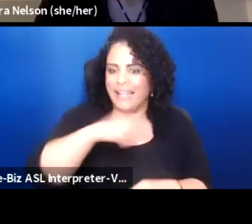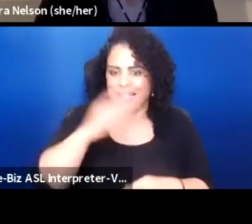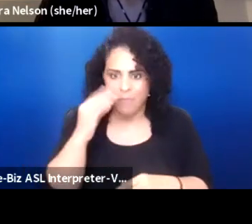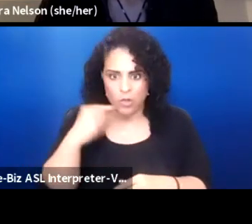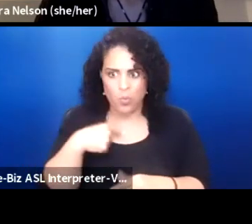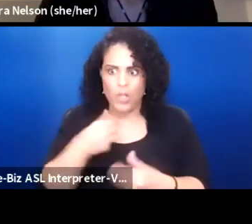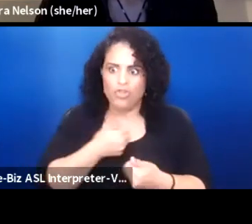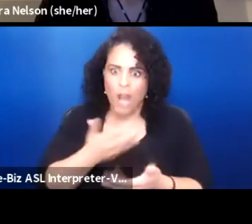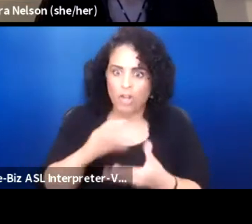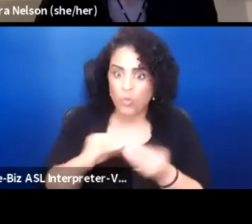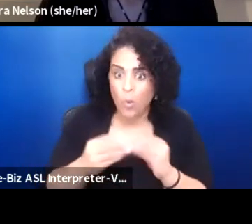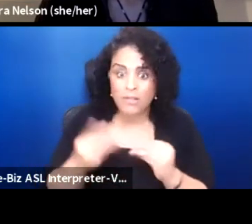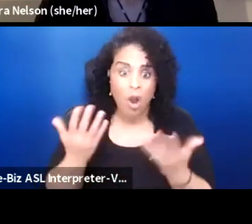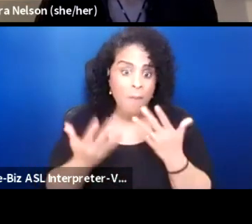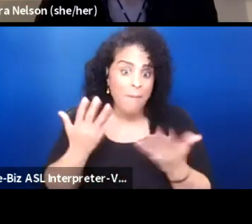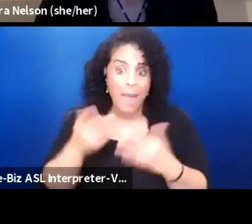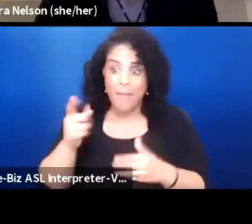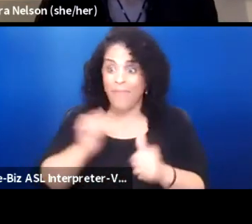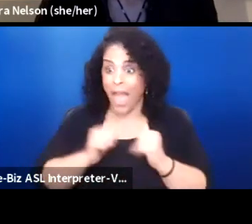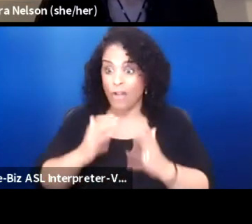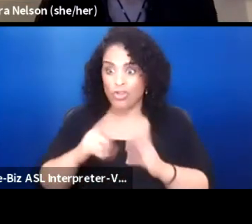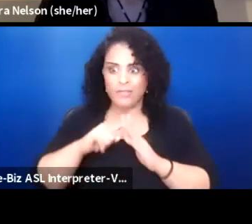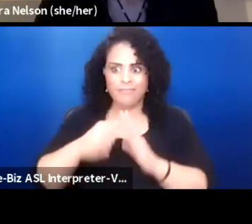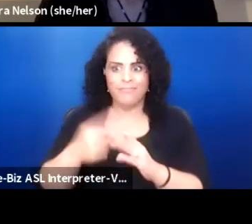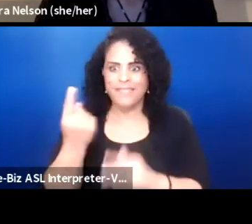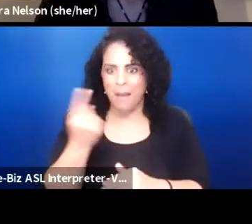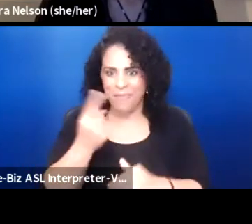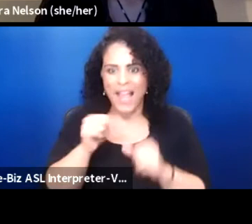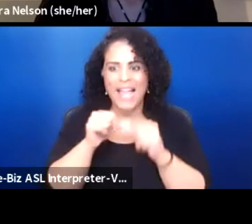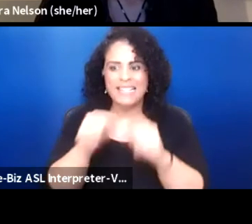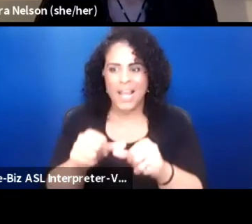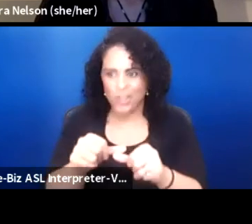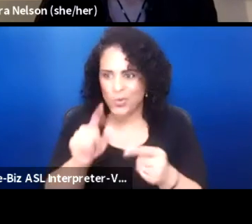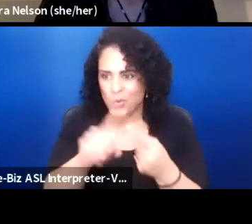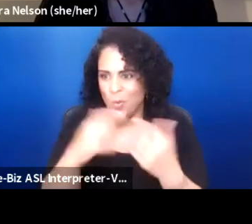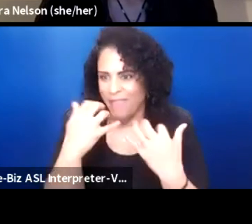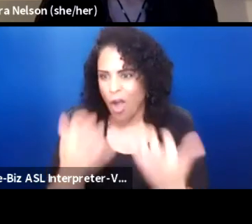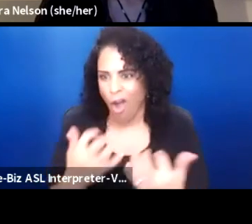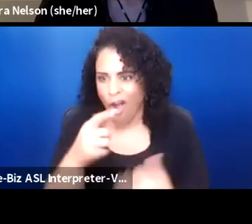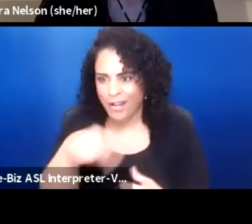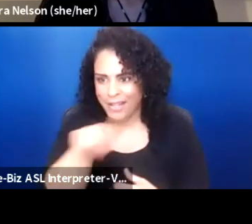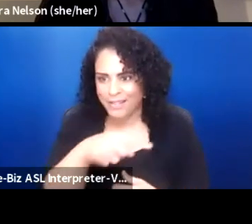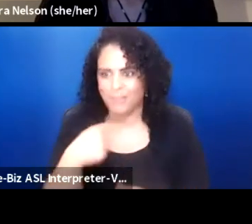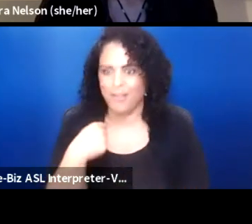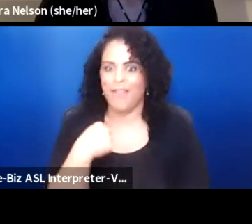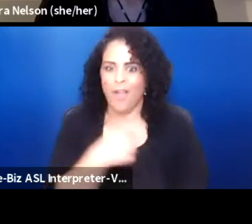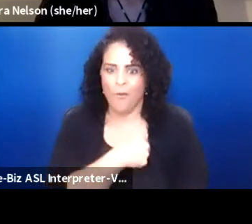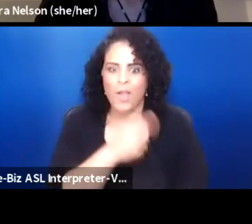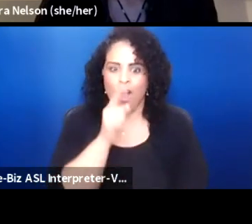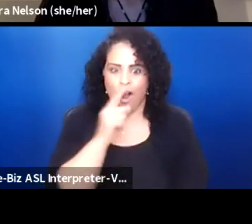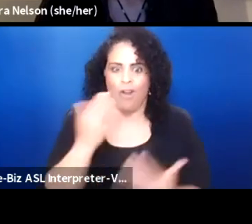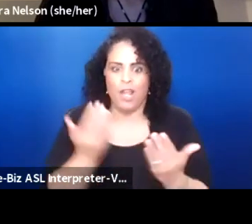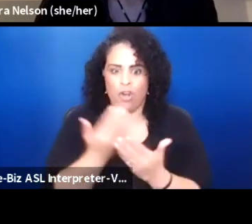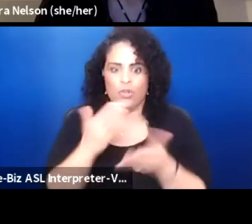are only kickstart putting something that continues into the audience that we are here to share some things